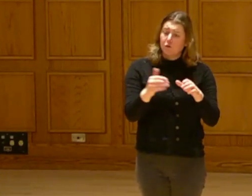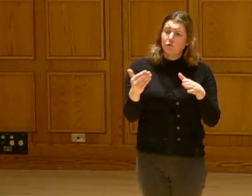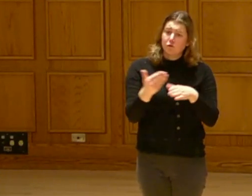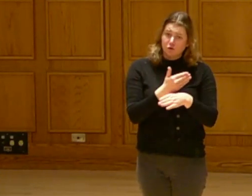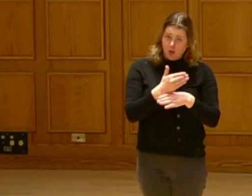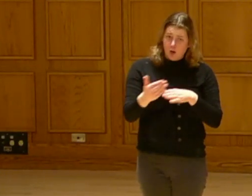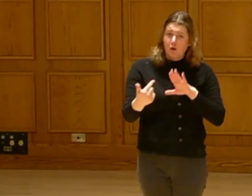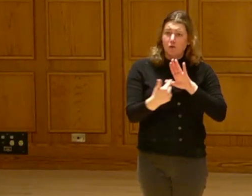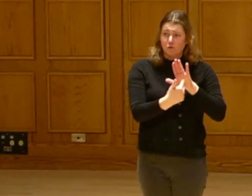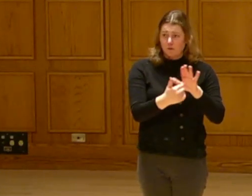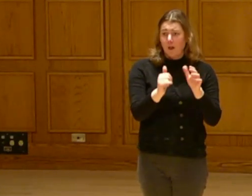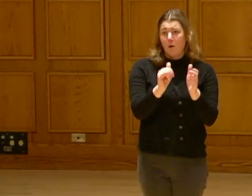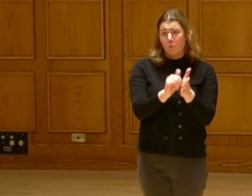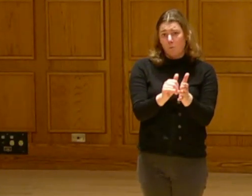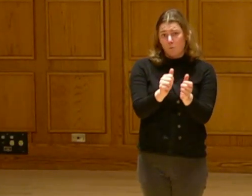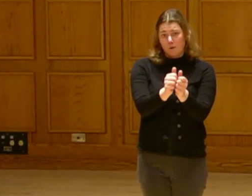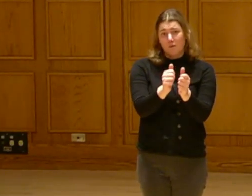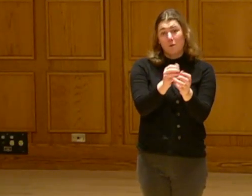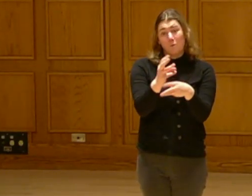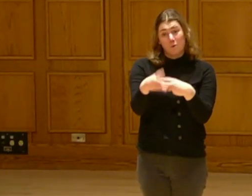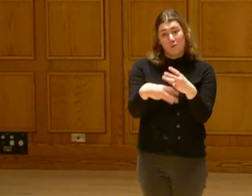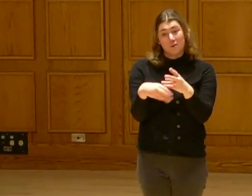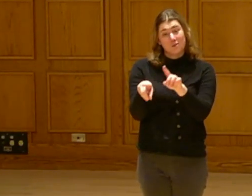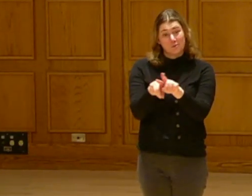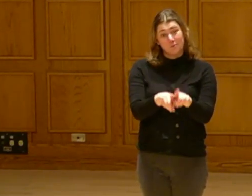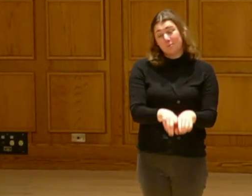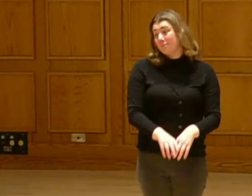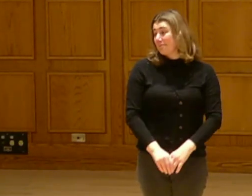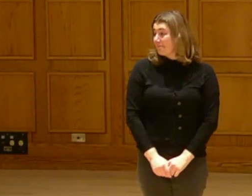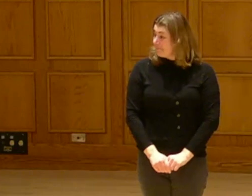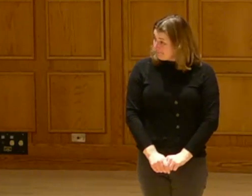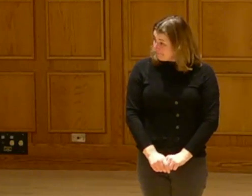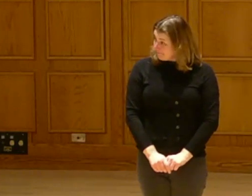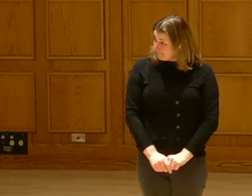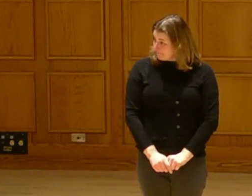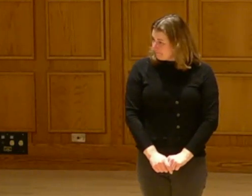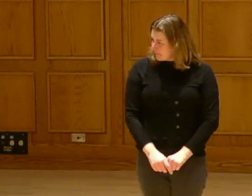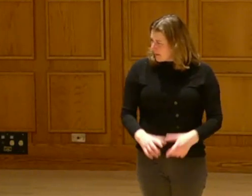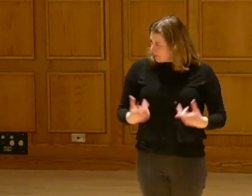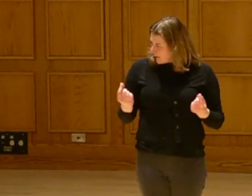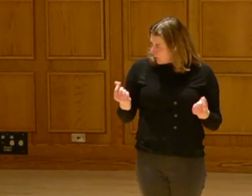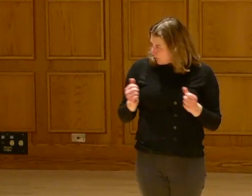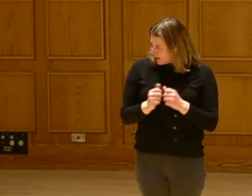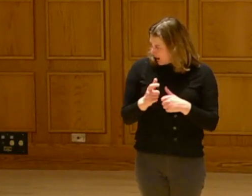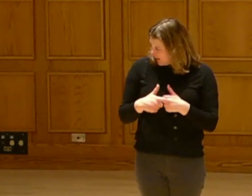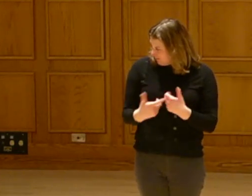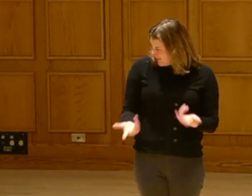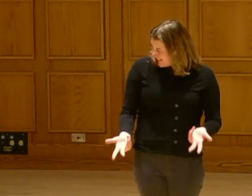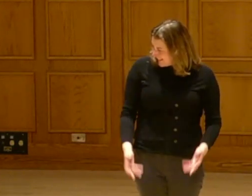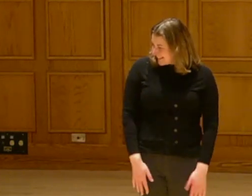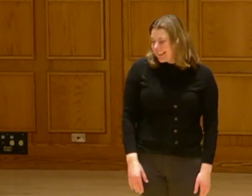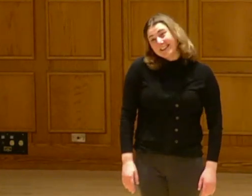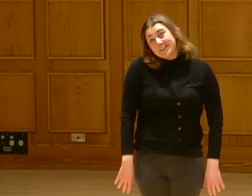that and share that with the world too.